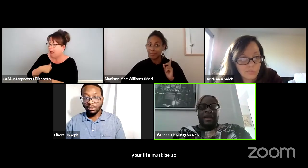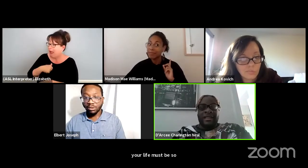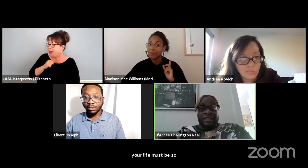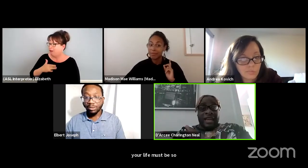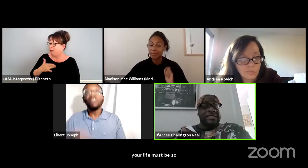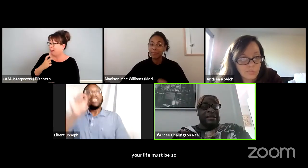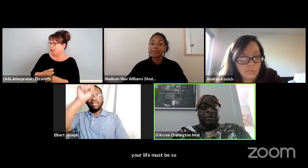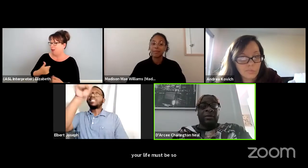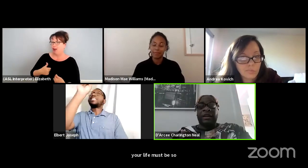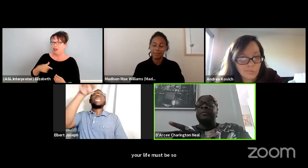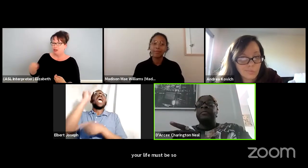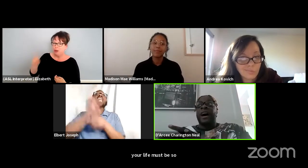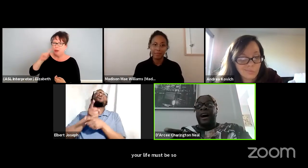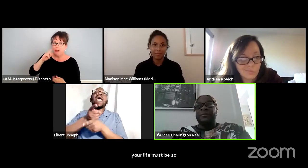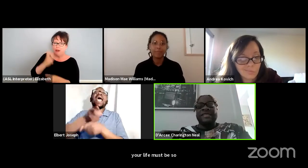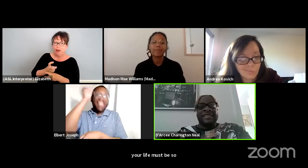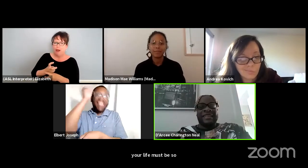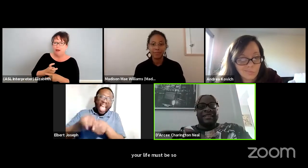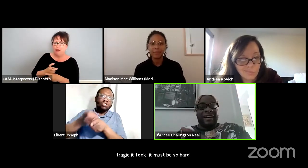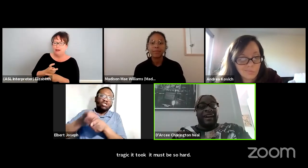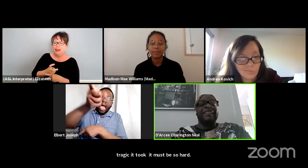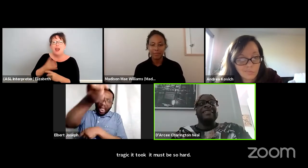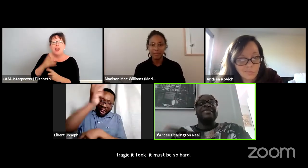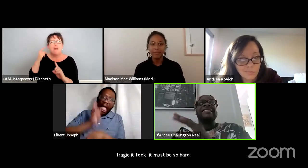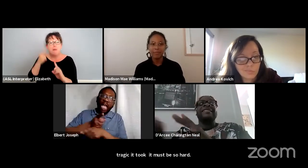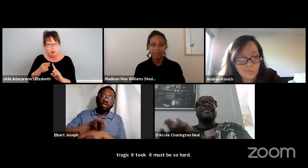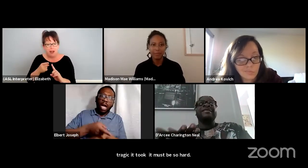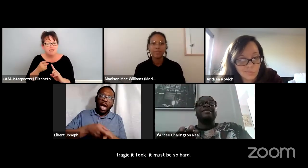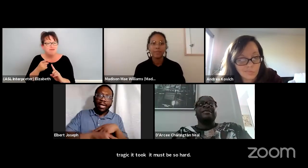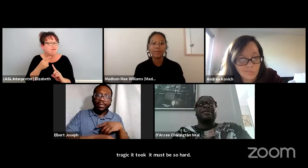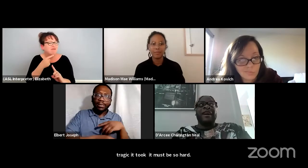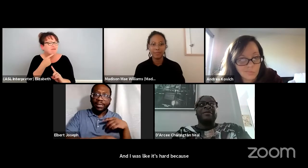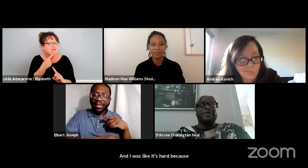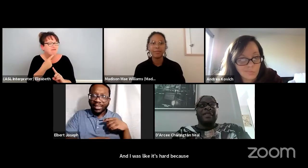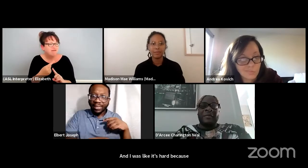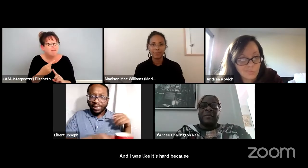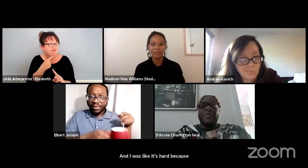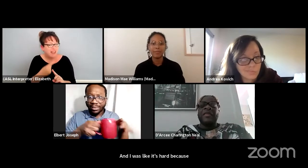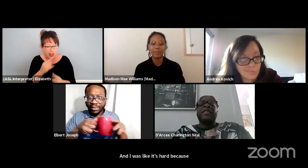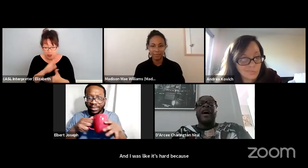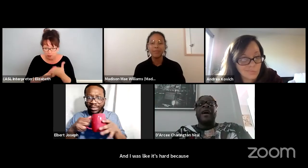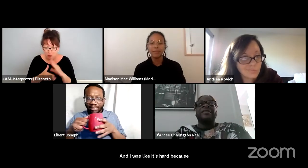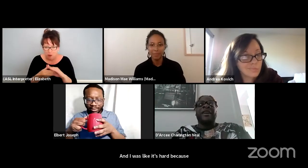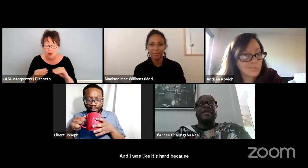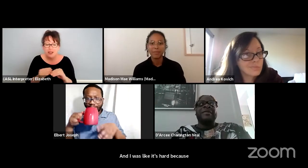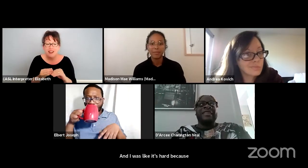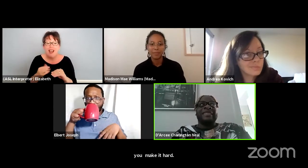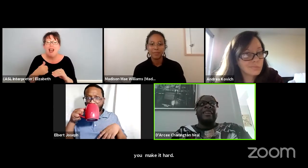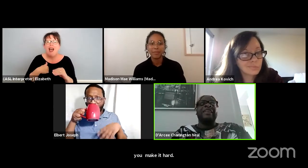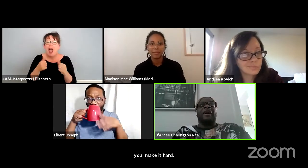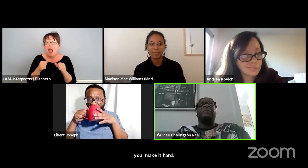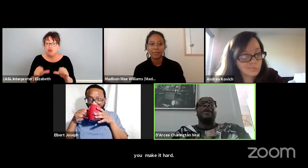And case in point I was in college. D'Arcee speak the truth. I was trying to be in theater